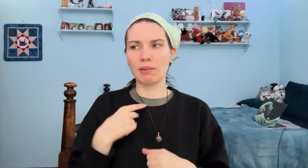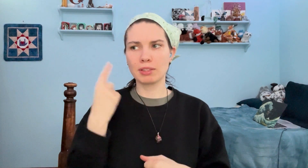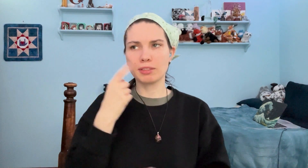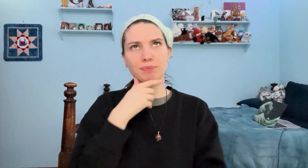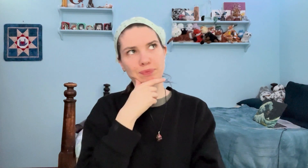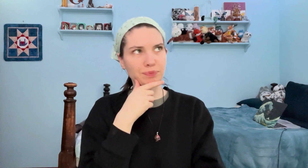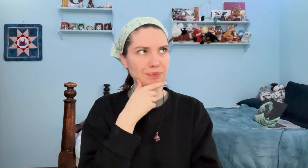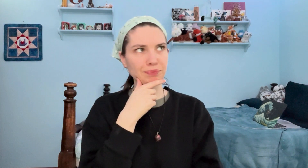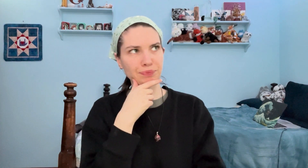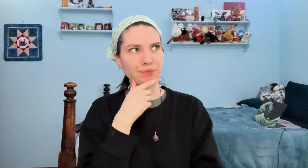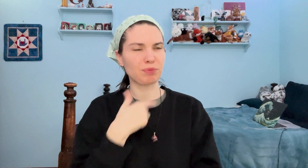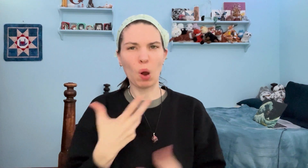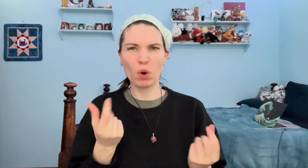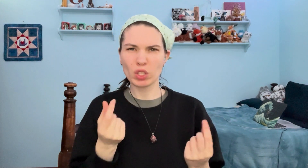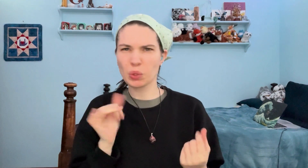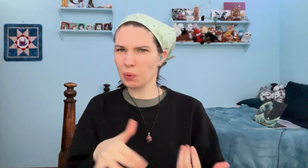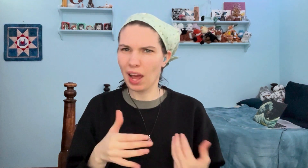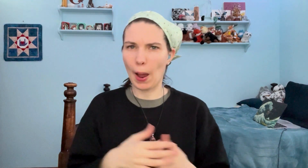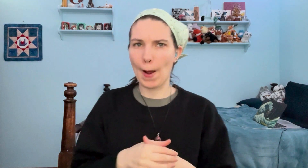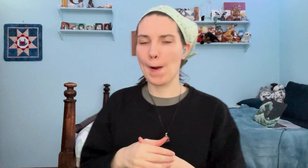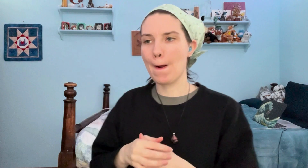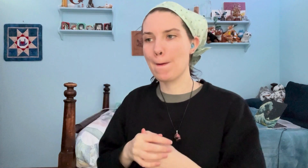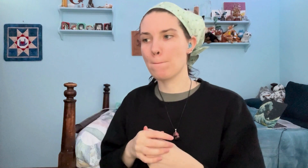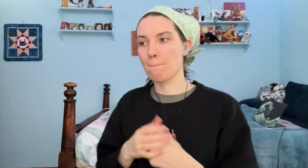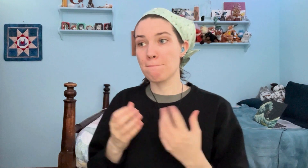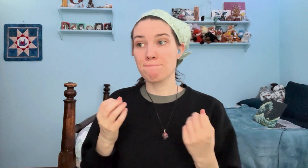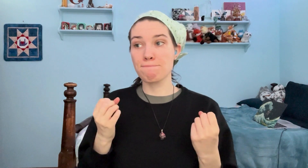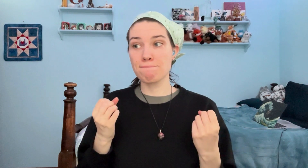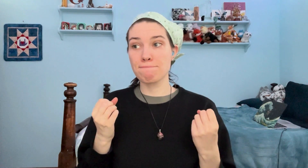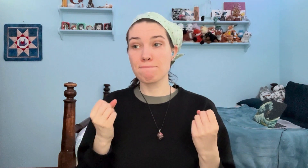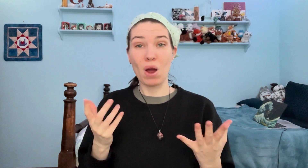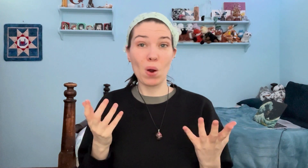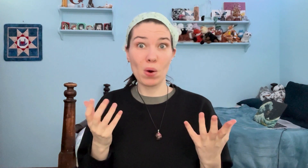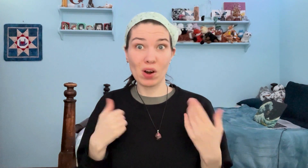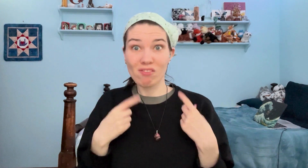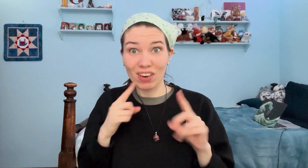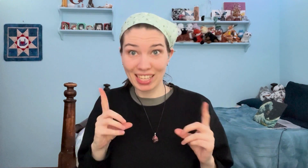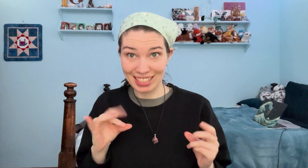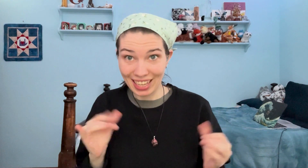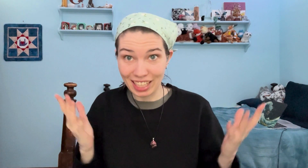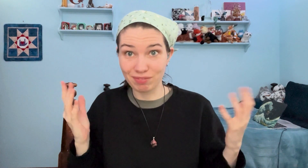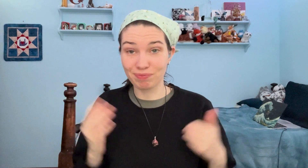and I thought, "I wanna do that." So...I finally did it.